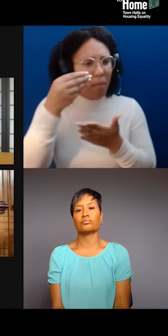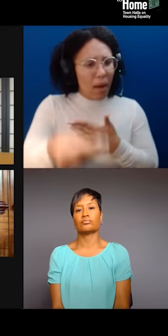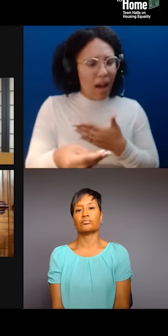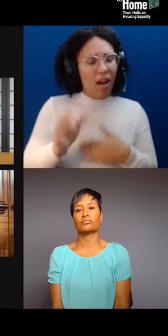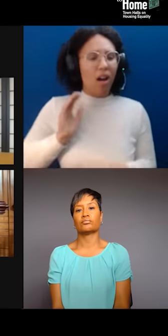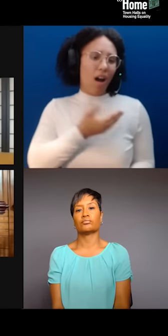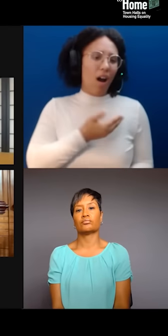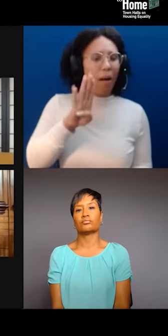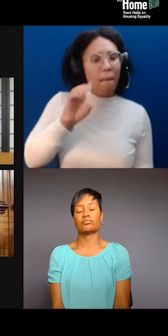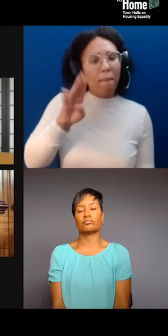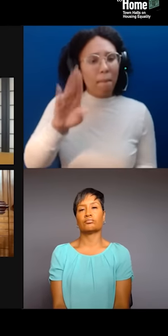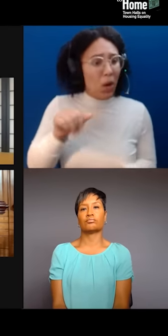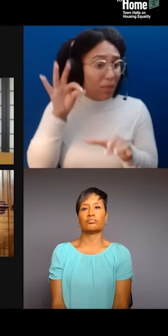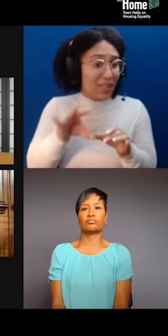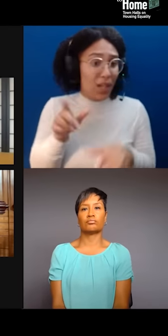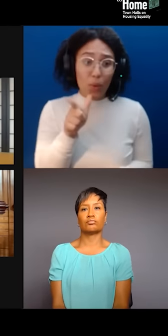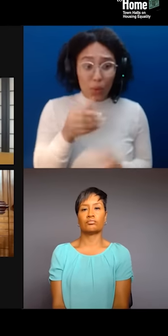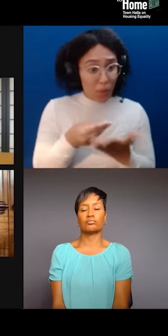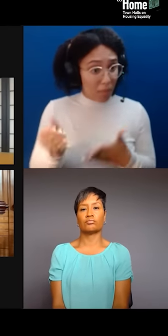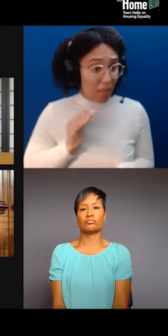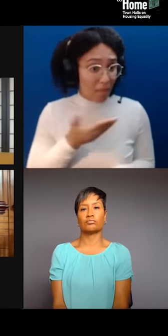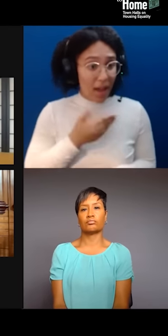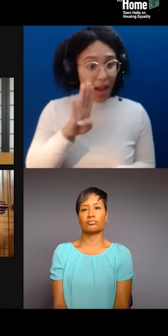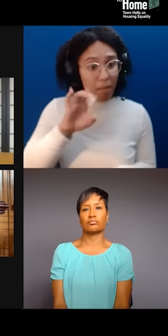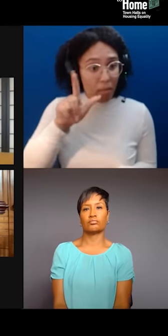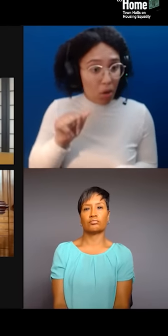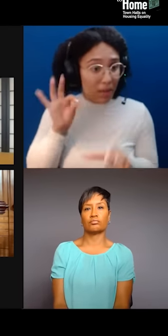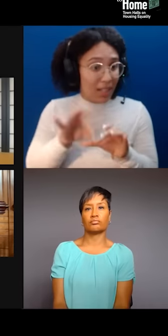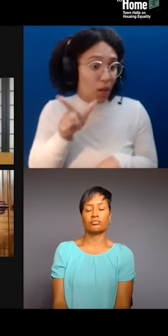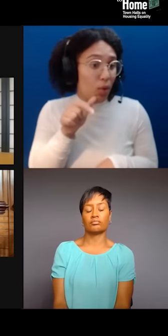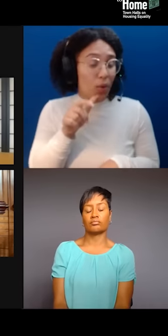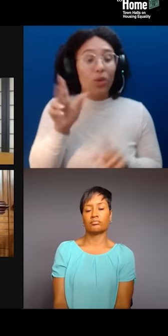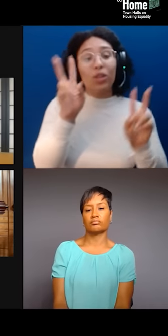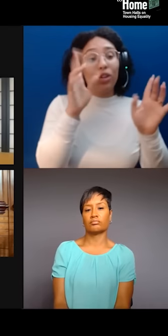who can pay $8 to buy the bubble tea. So, I think that that is really important. What we're seeing is the gentrification